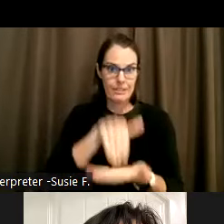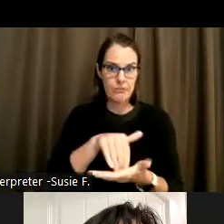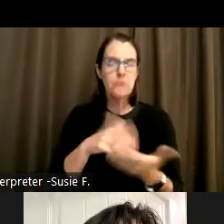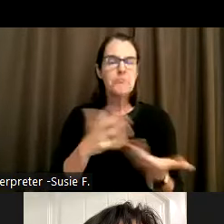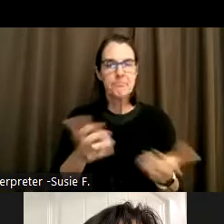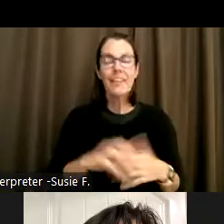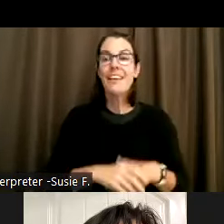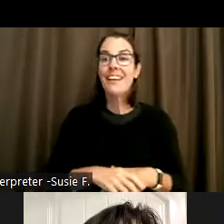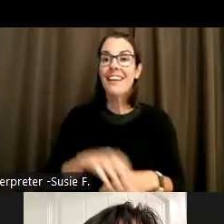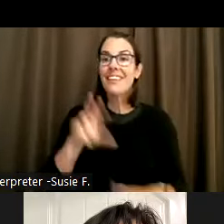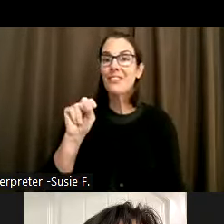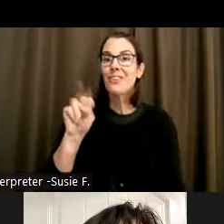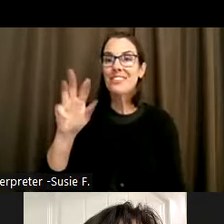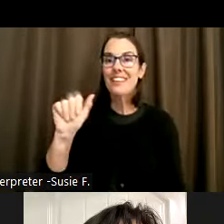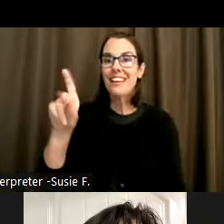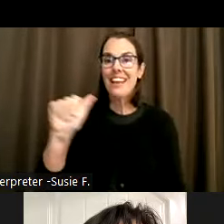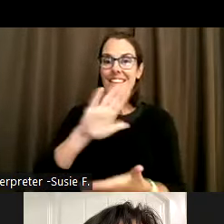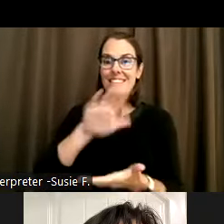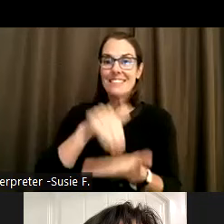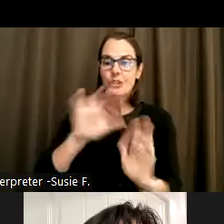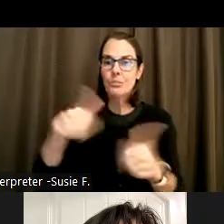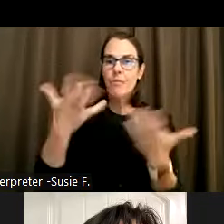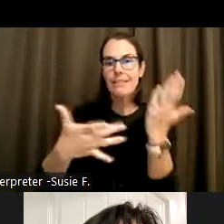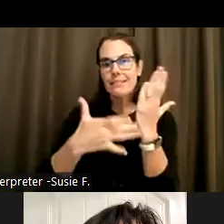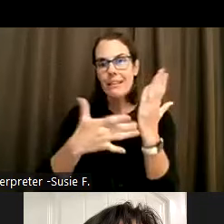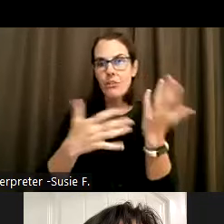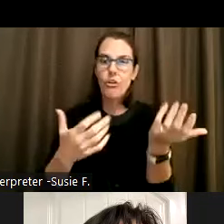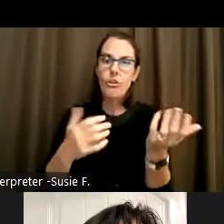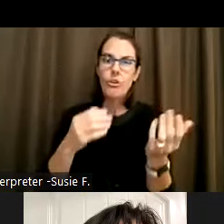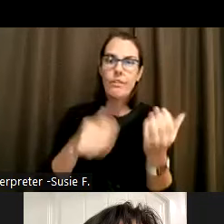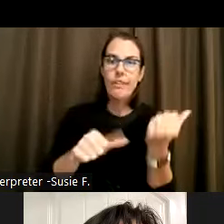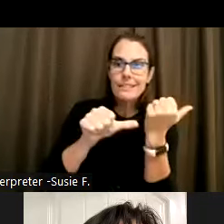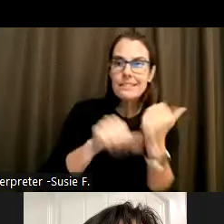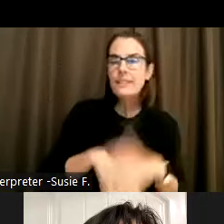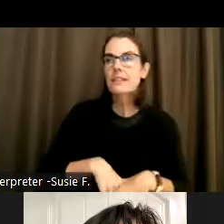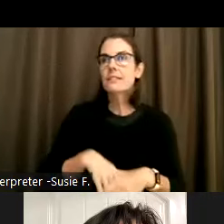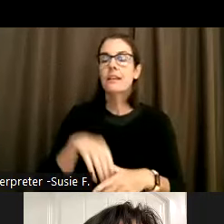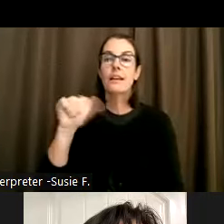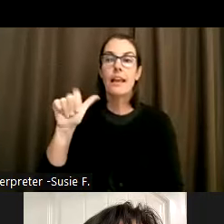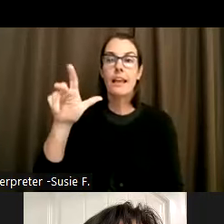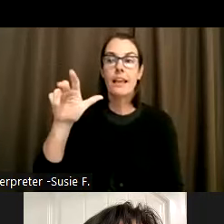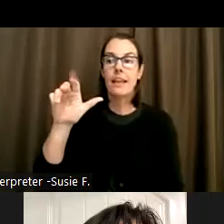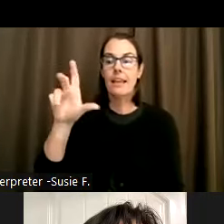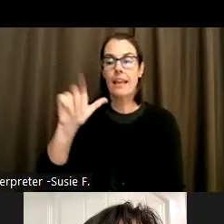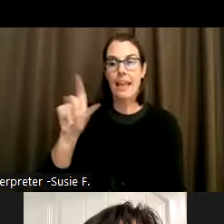The Northwest ADA Center provides technical assistance answering questions about the ADA as well as